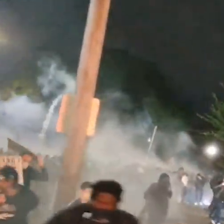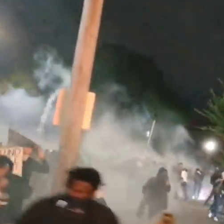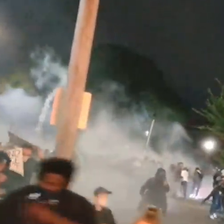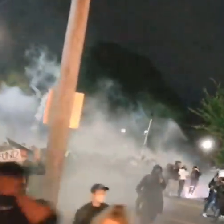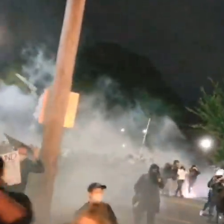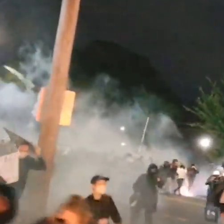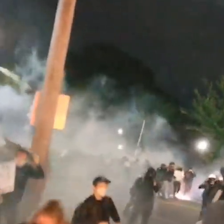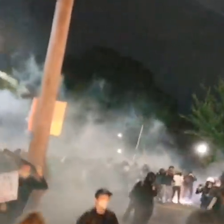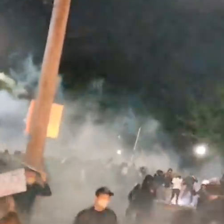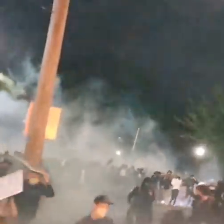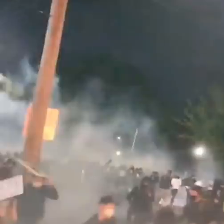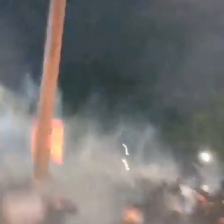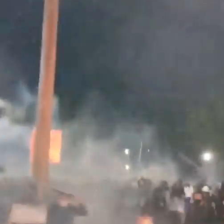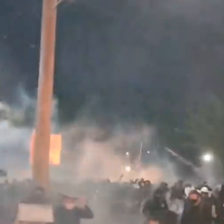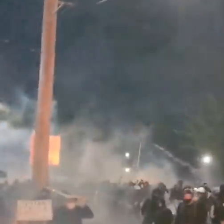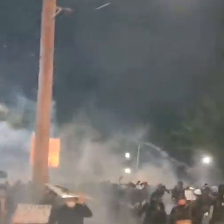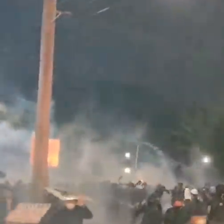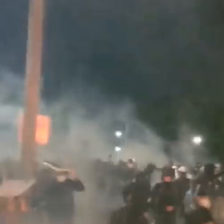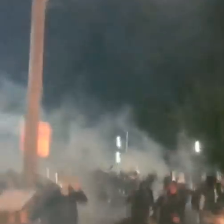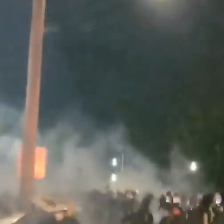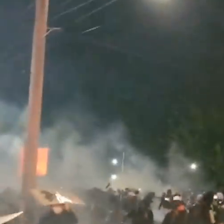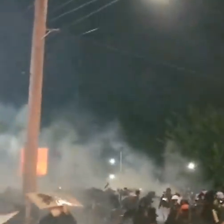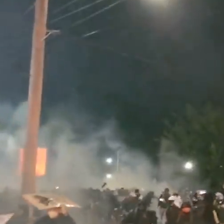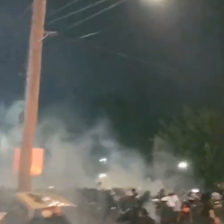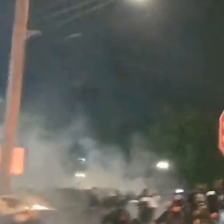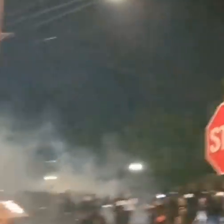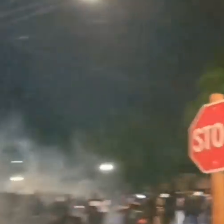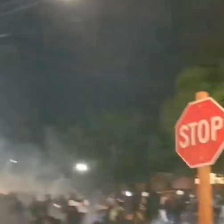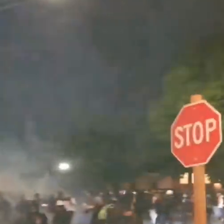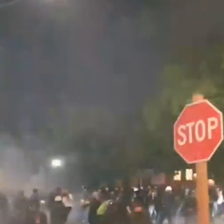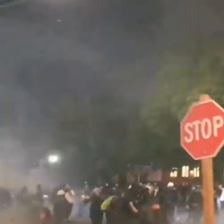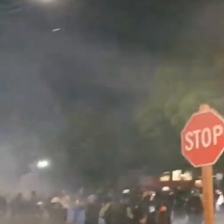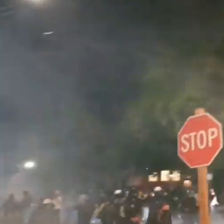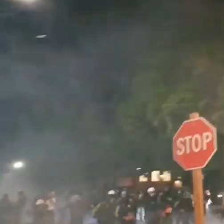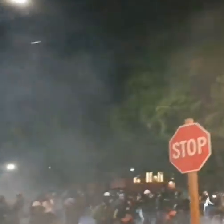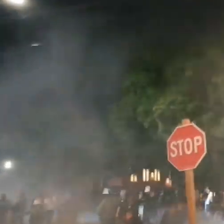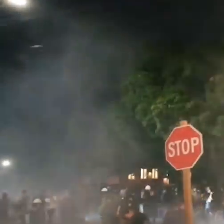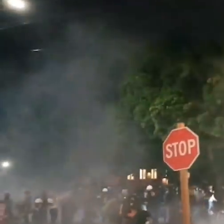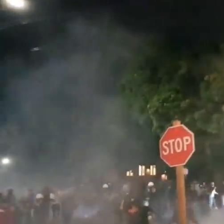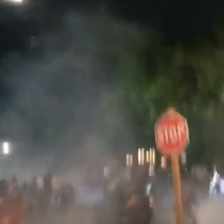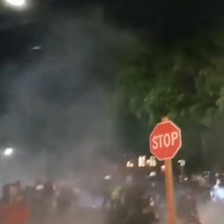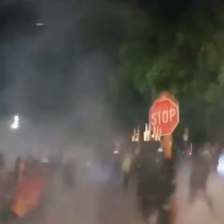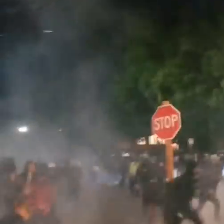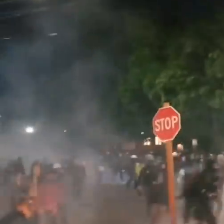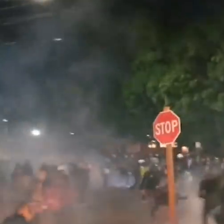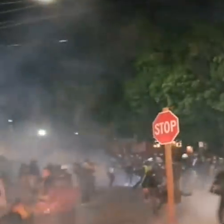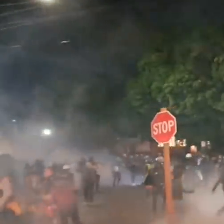with persistent projectiles and other threats to life safety.